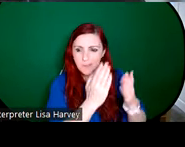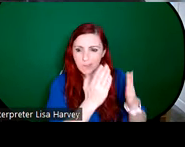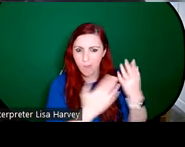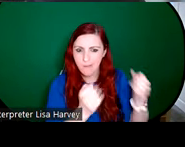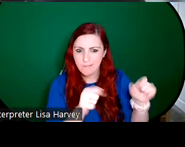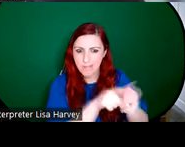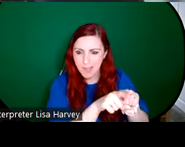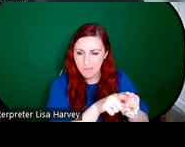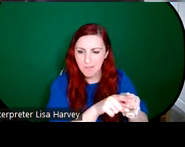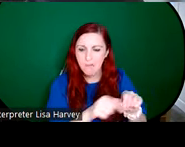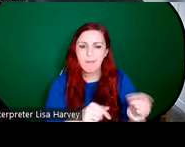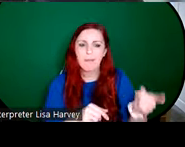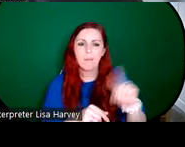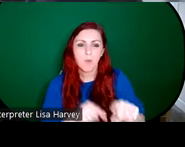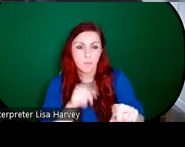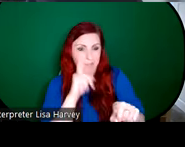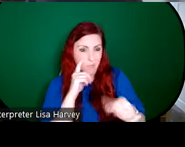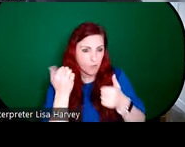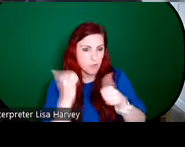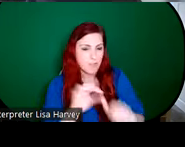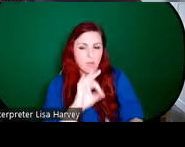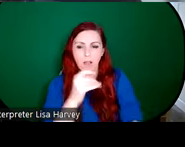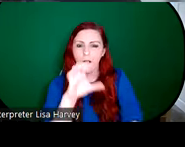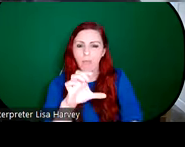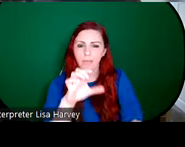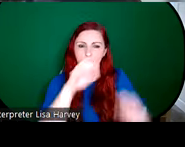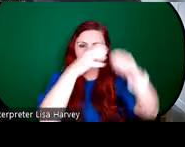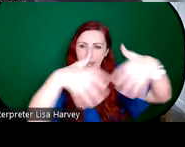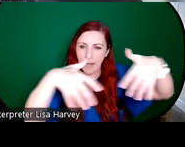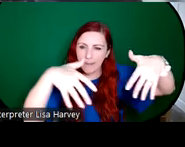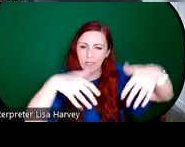Gothic canopy on the design on the left. Whereas on the right we see the